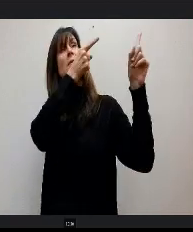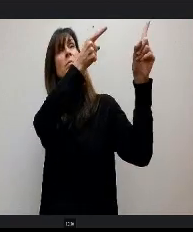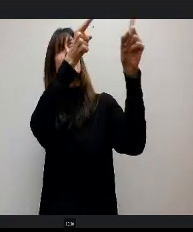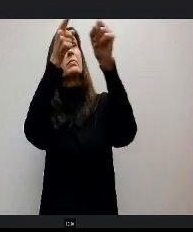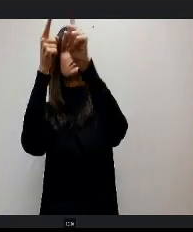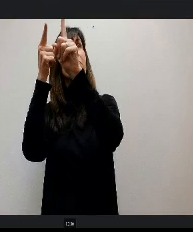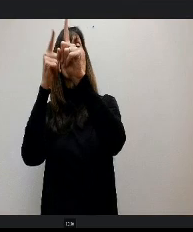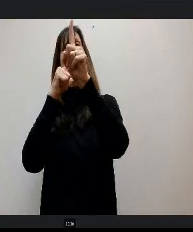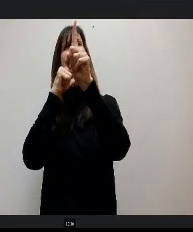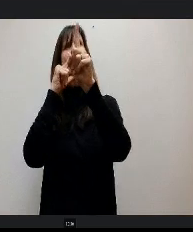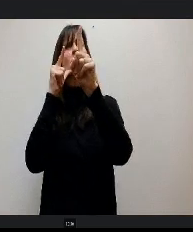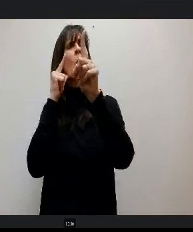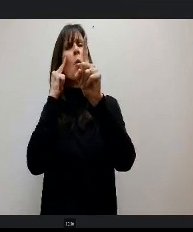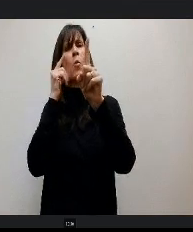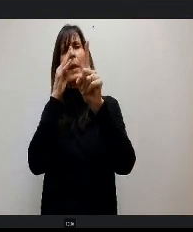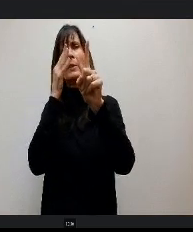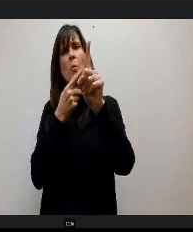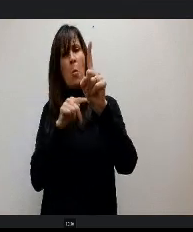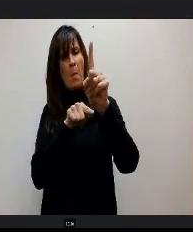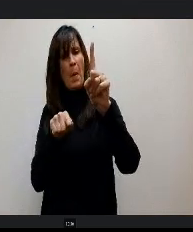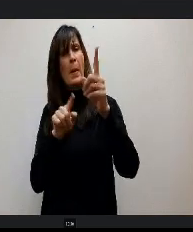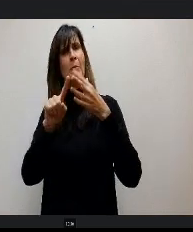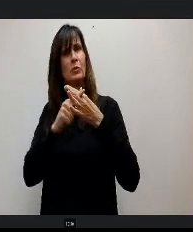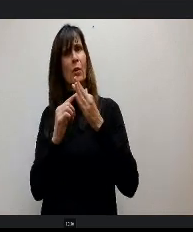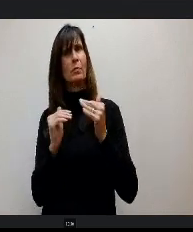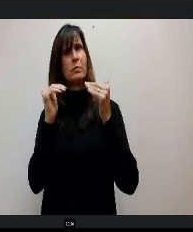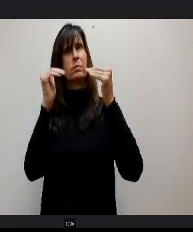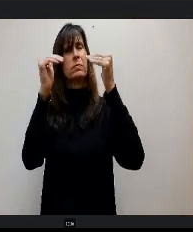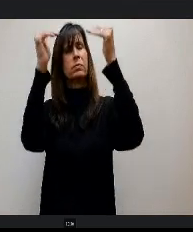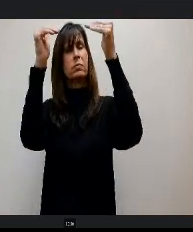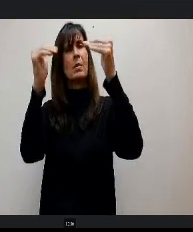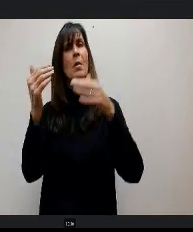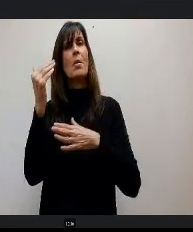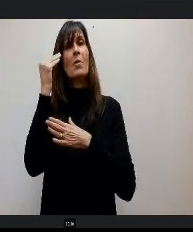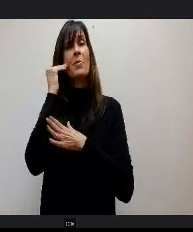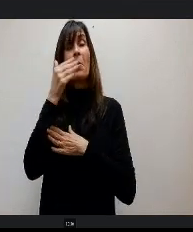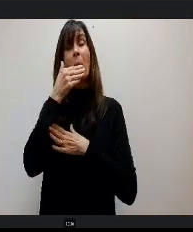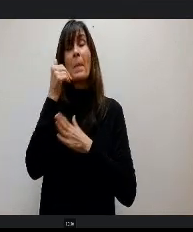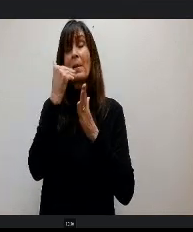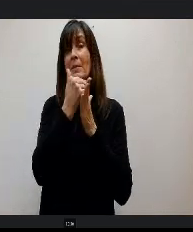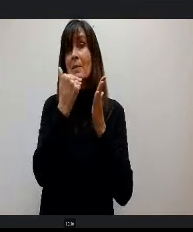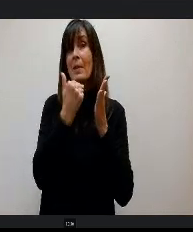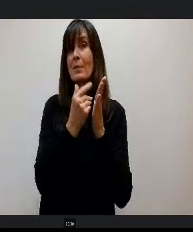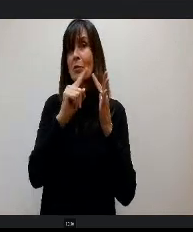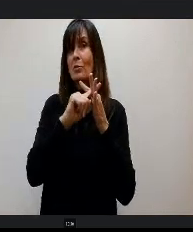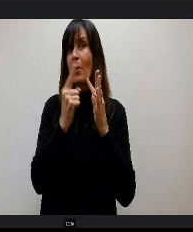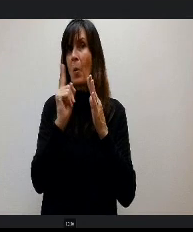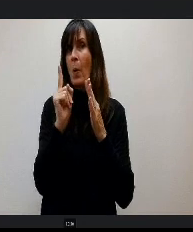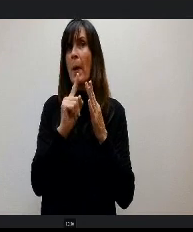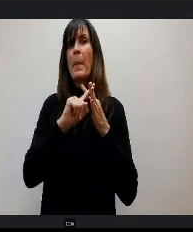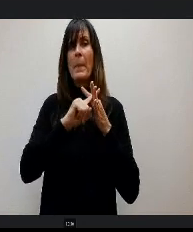doesn't happen overnight, but your best and most powerful lessons occur in the very beginning of your journey, so don't take them for